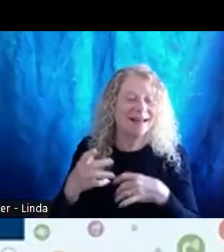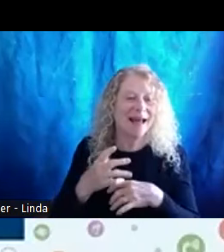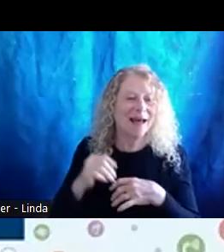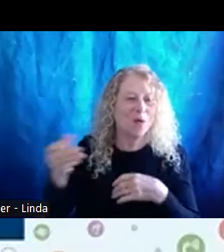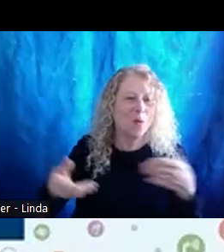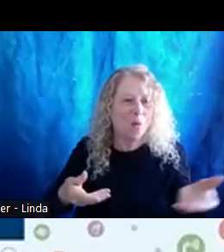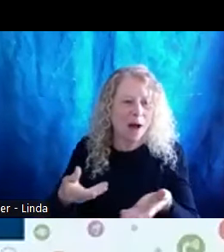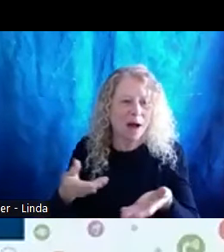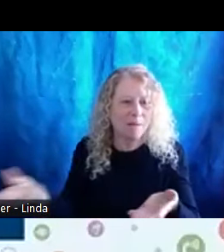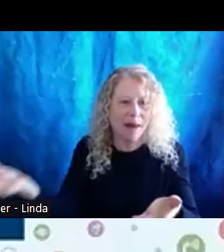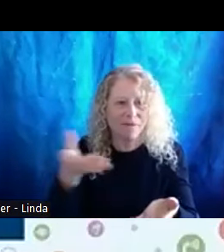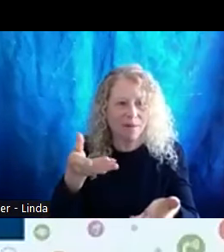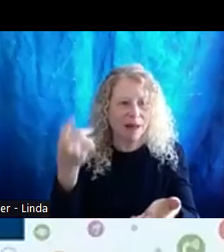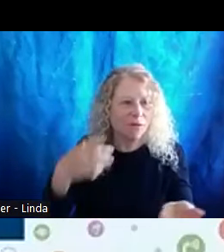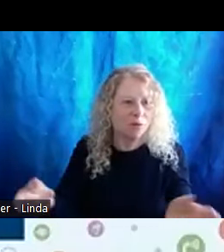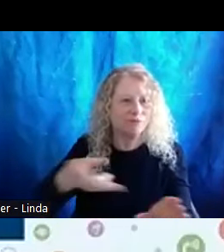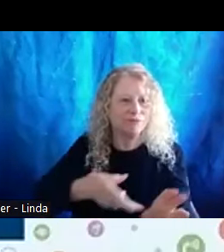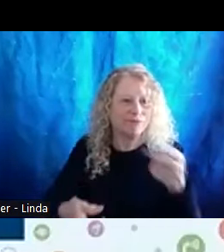coming and I'm passing that on to Aaron.